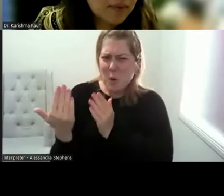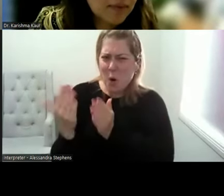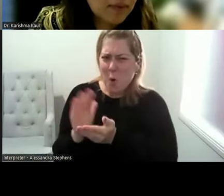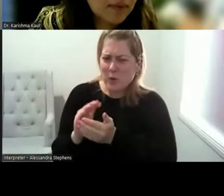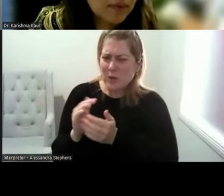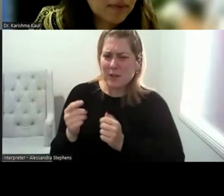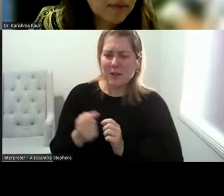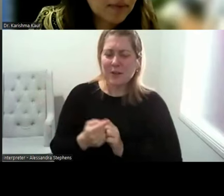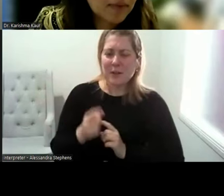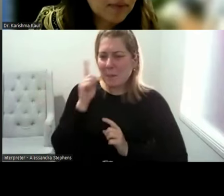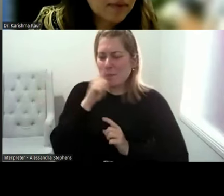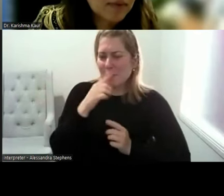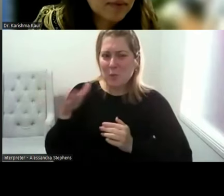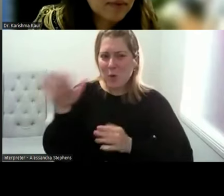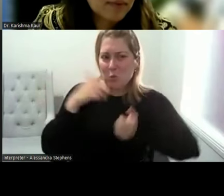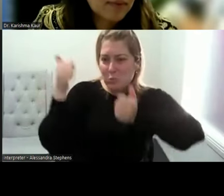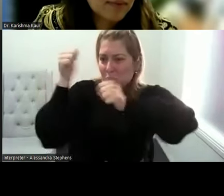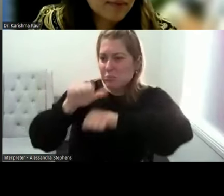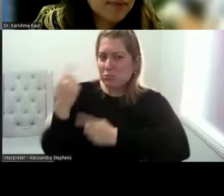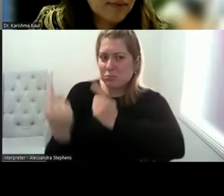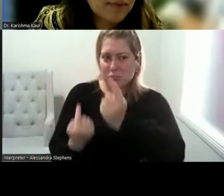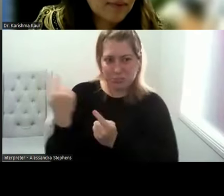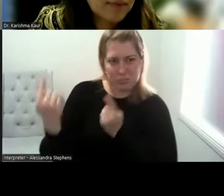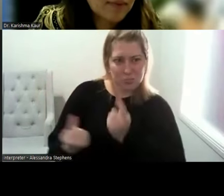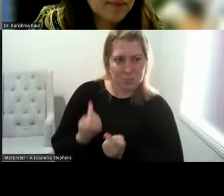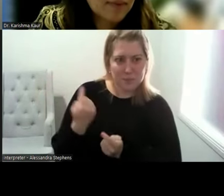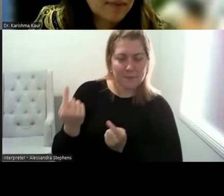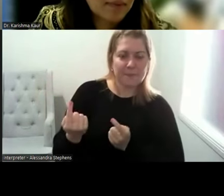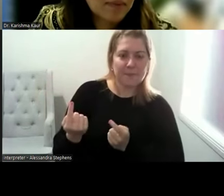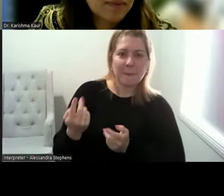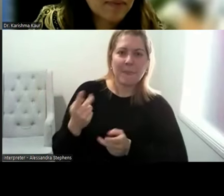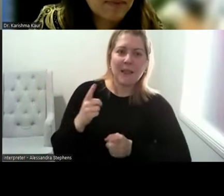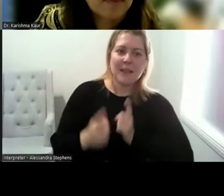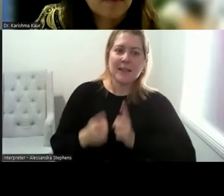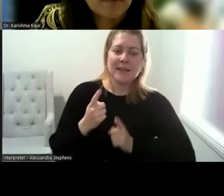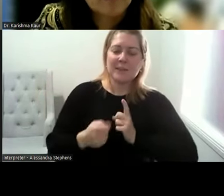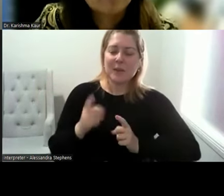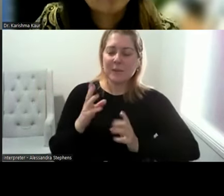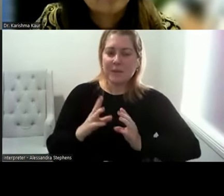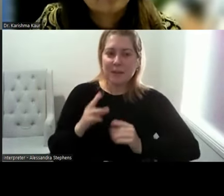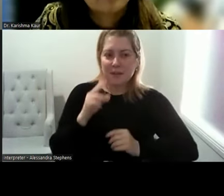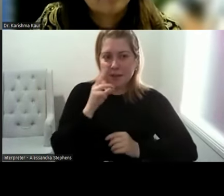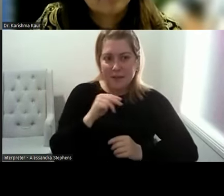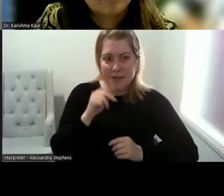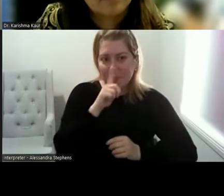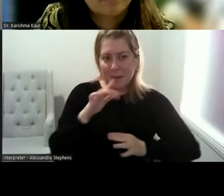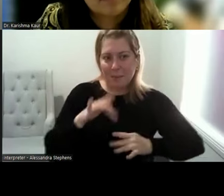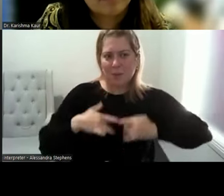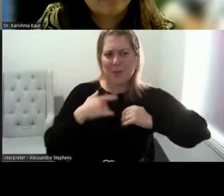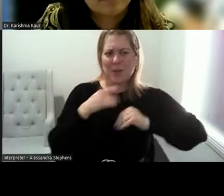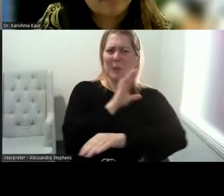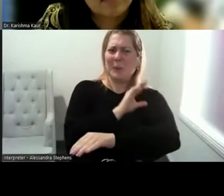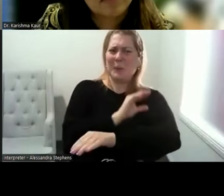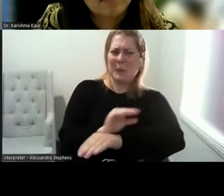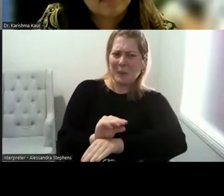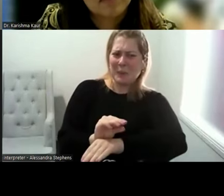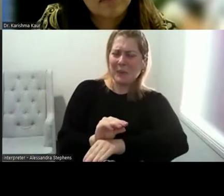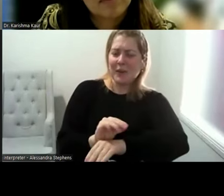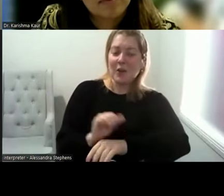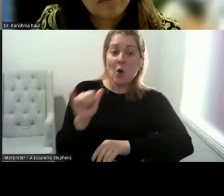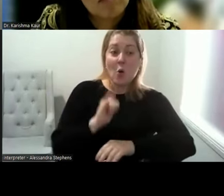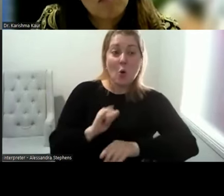when they feel as though there's a lack of confidence or or a lack of confidentiality, there